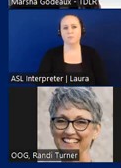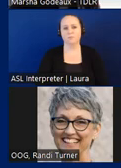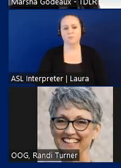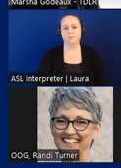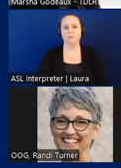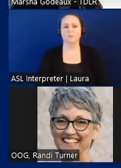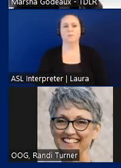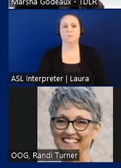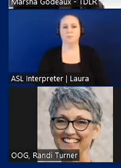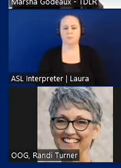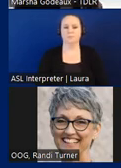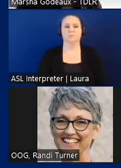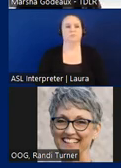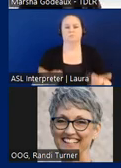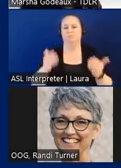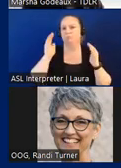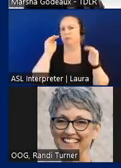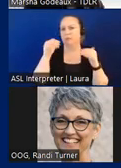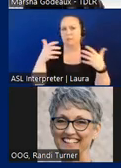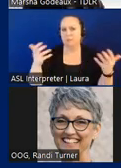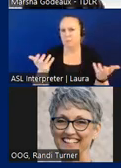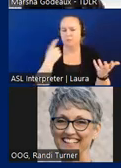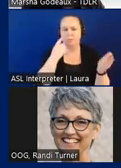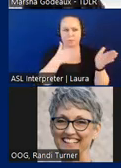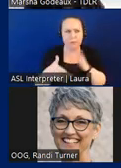So what should you expect in a plan review or inspection when they're required.